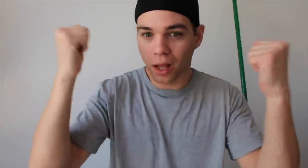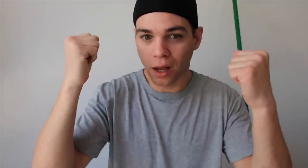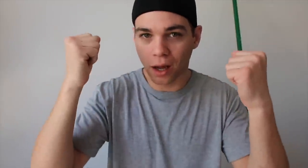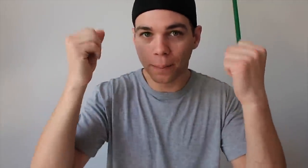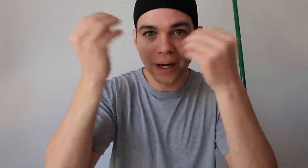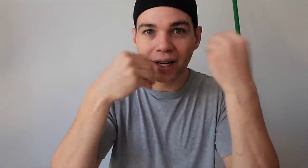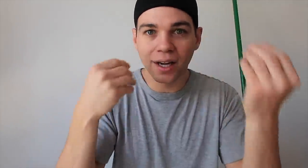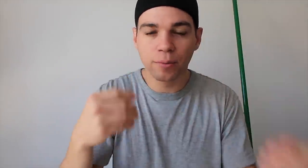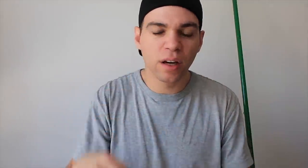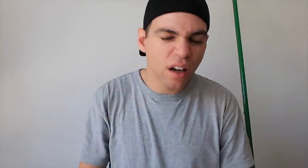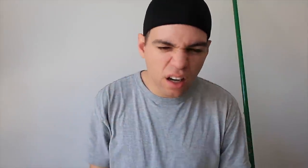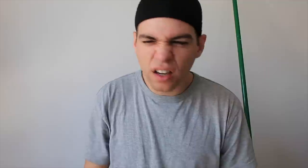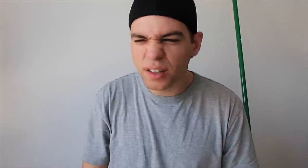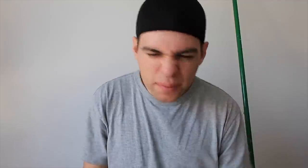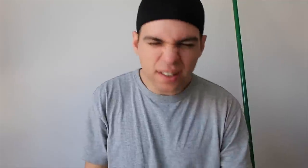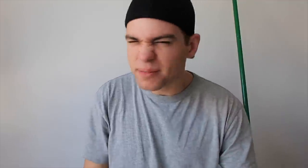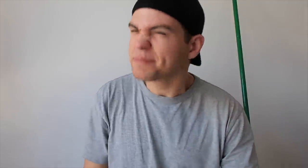MAKE UP?! UGH